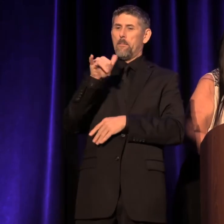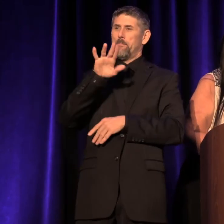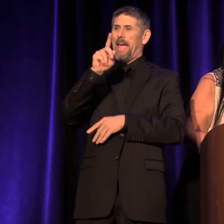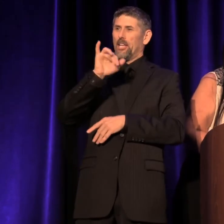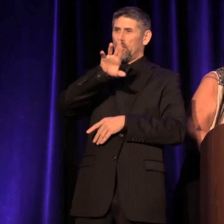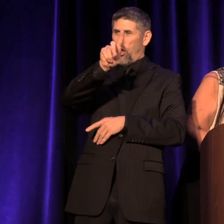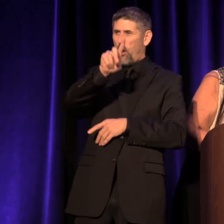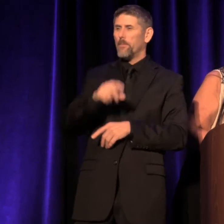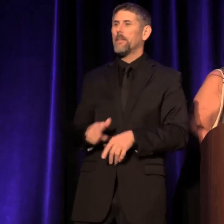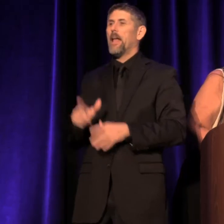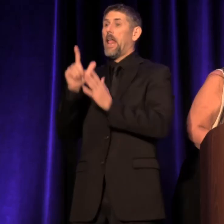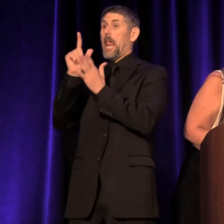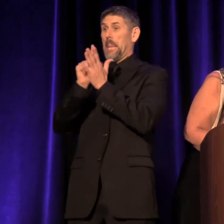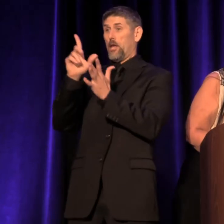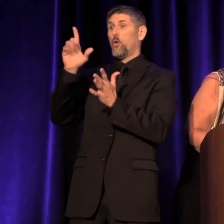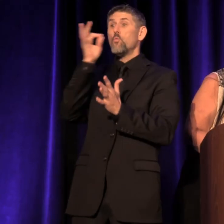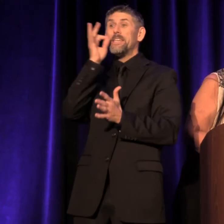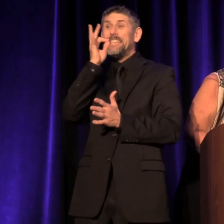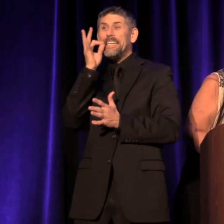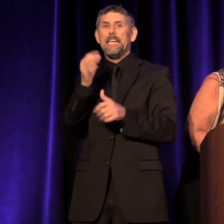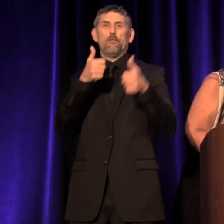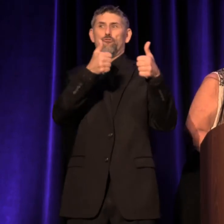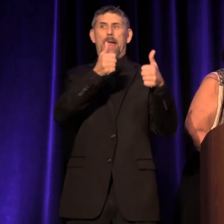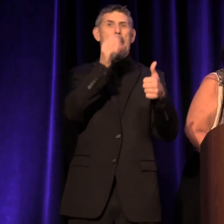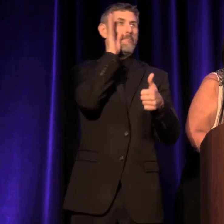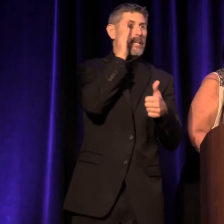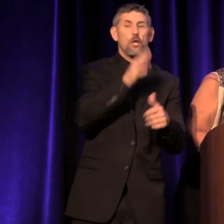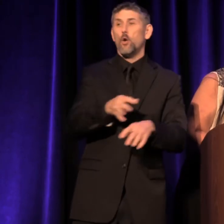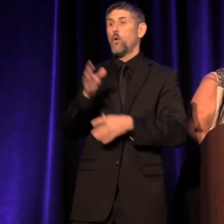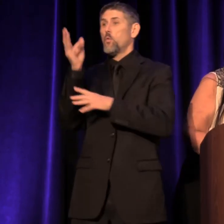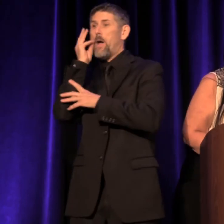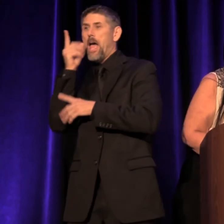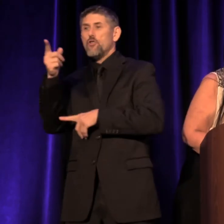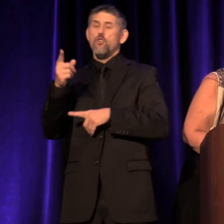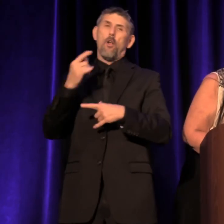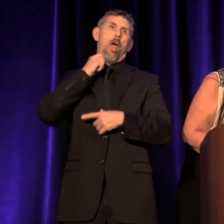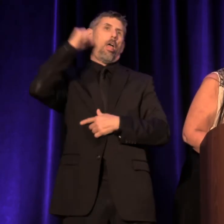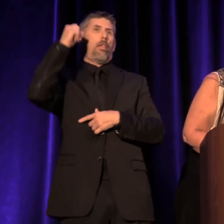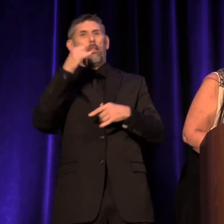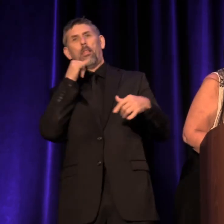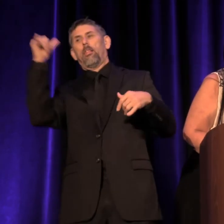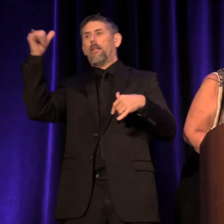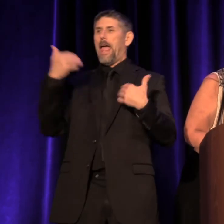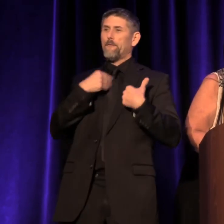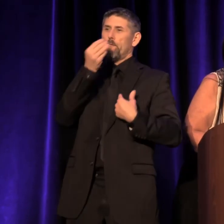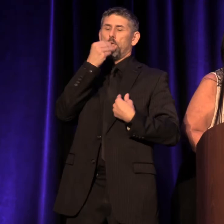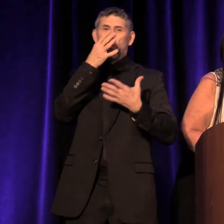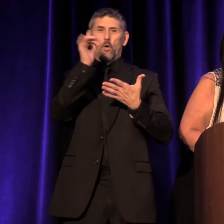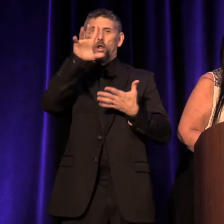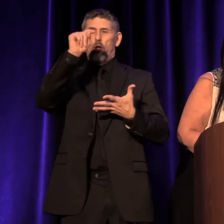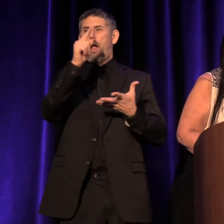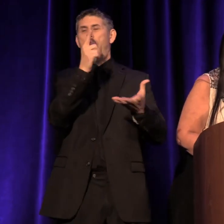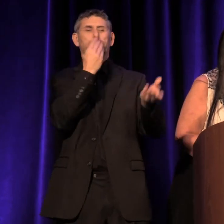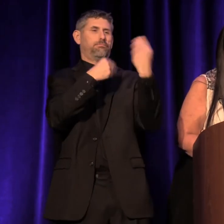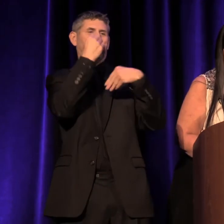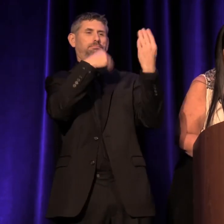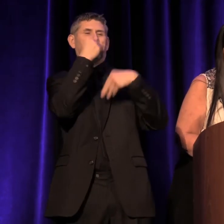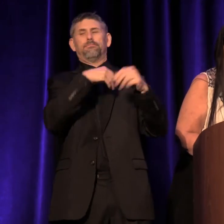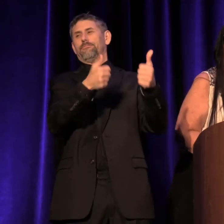legal weed, lots of great beer and wine; and when you're hung over, food carts that take care of that for you.